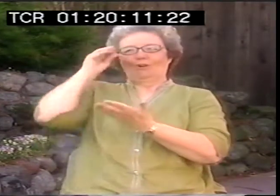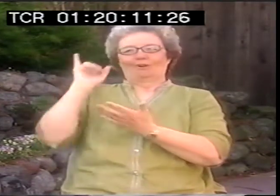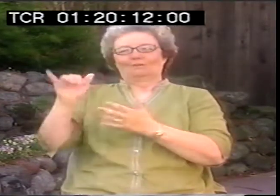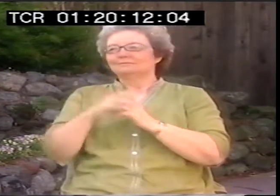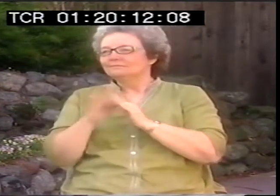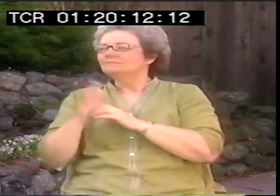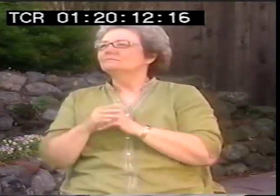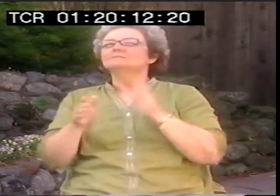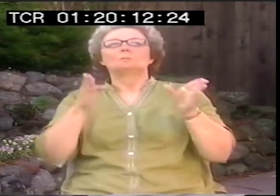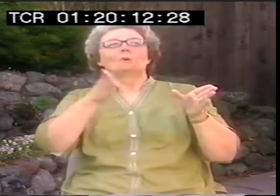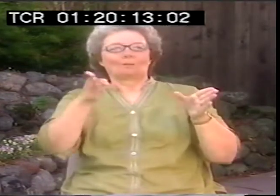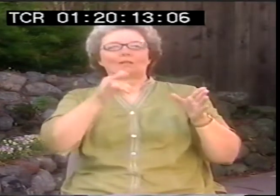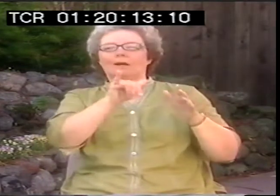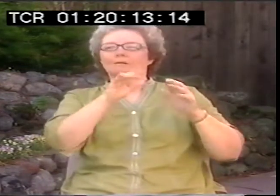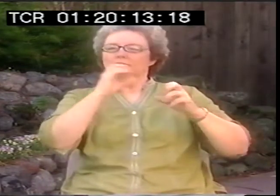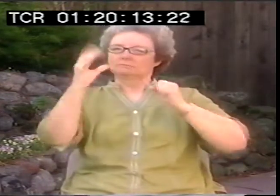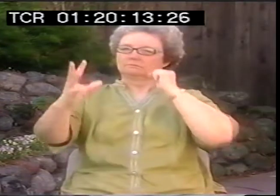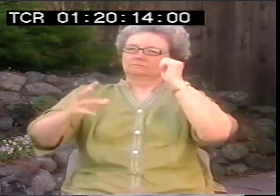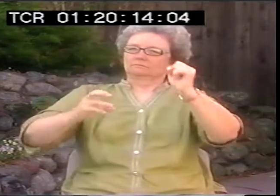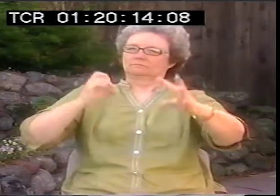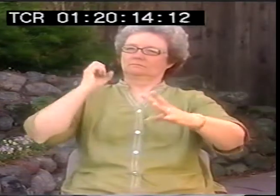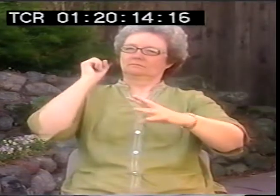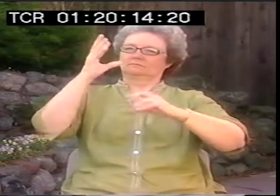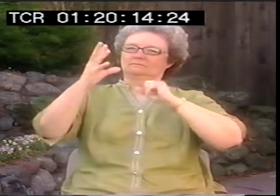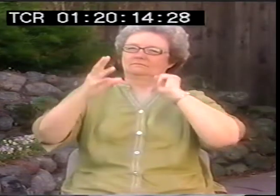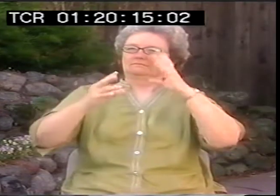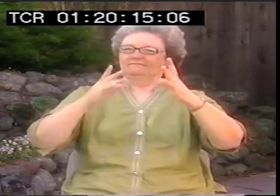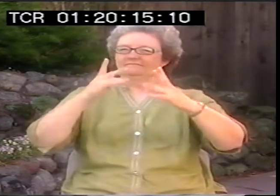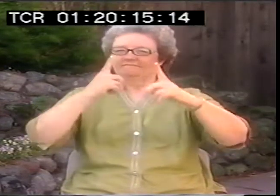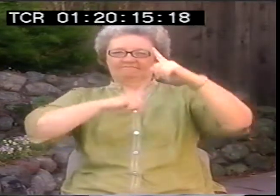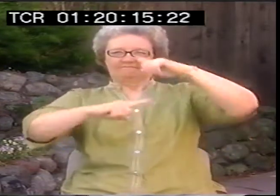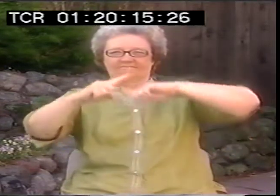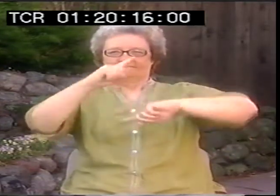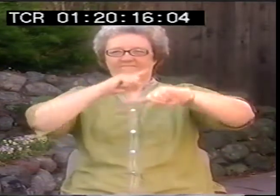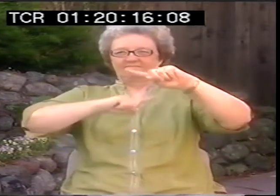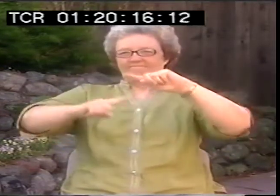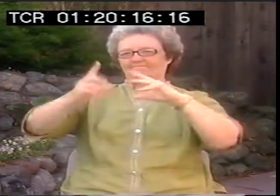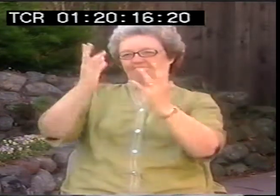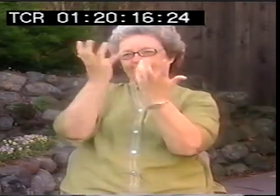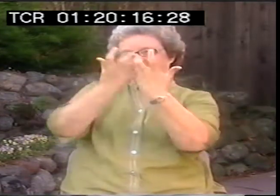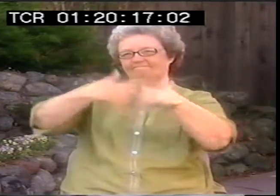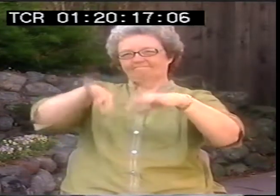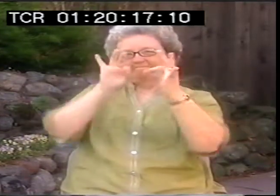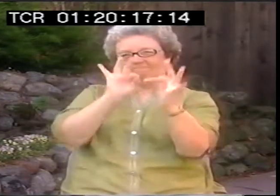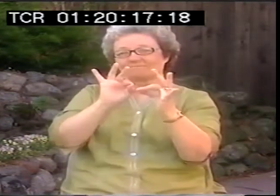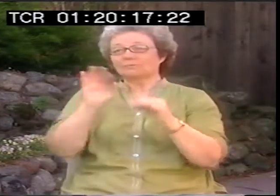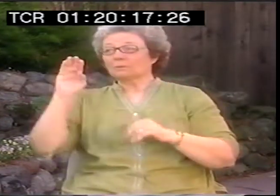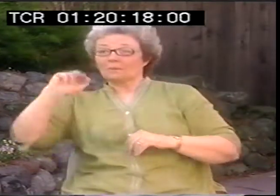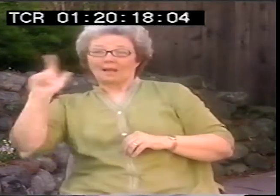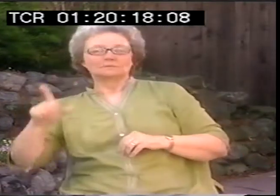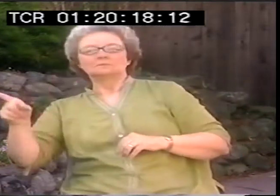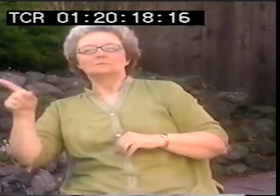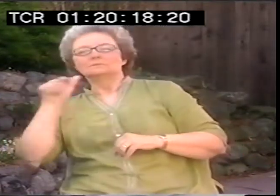before that we read about. And we saw how all things were put together. And that's what we did. We would learn it first and then we would go.